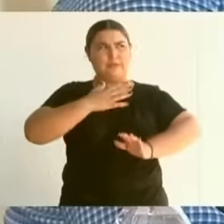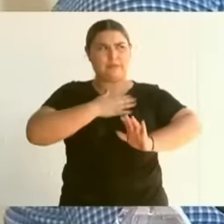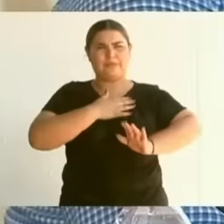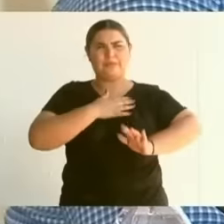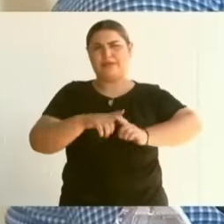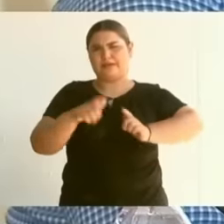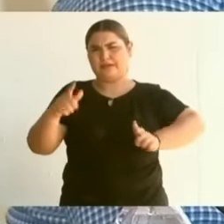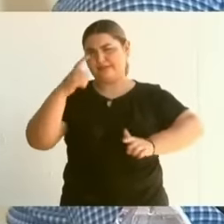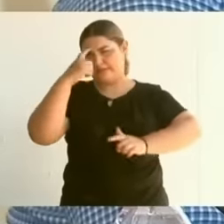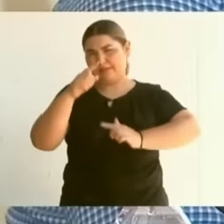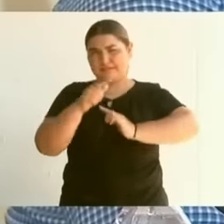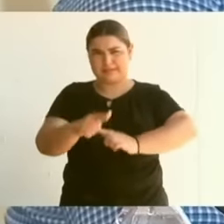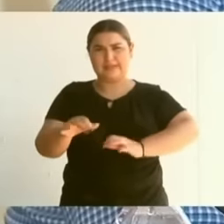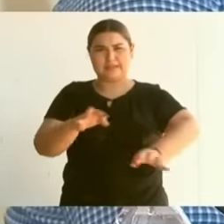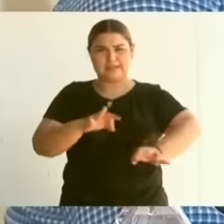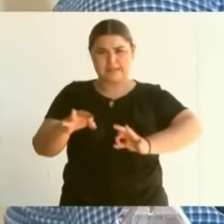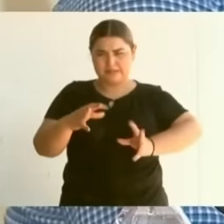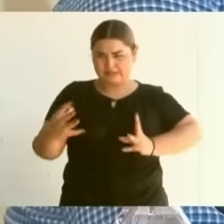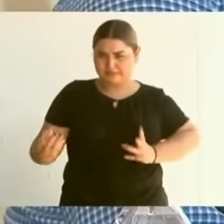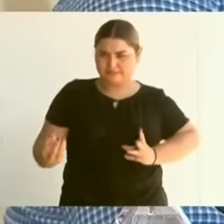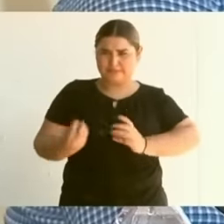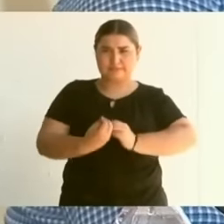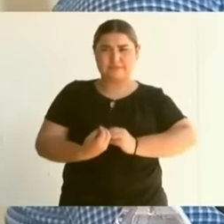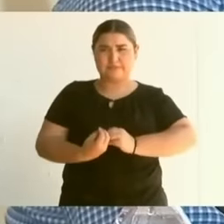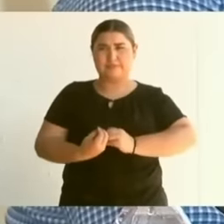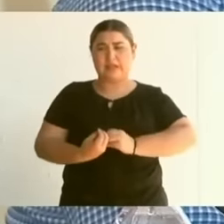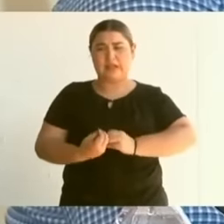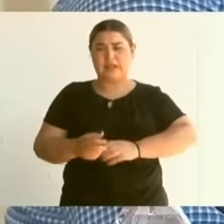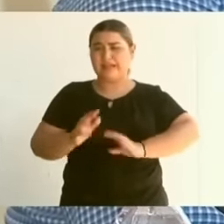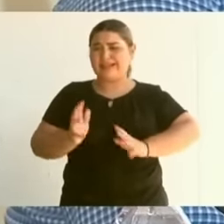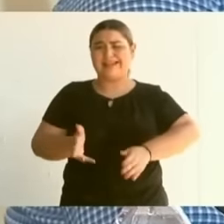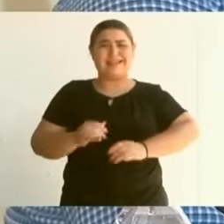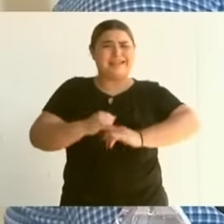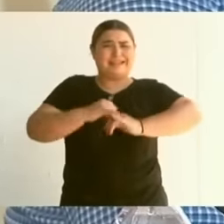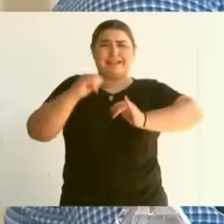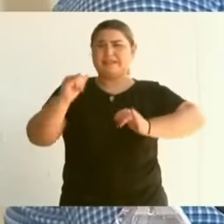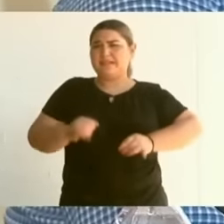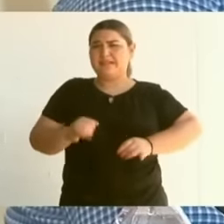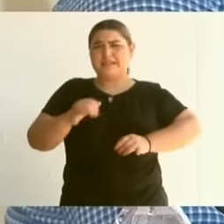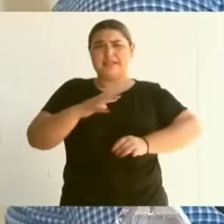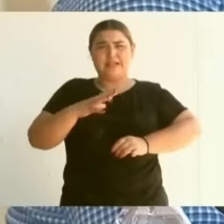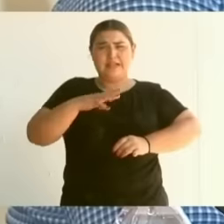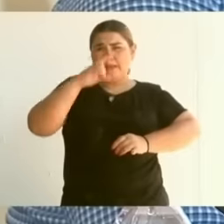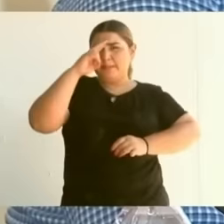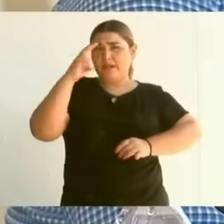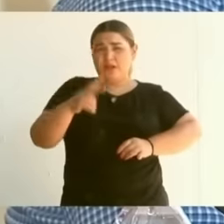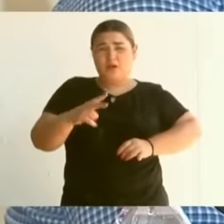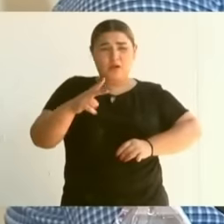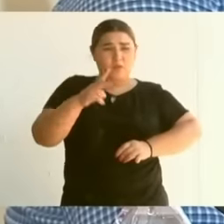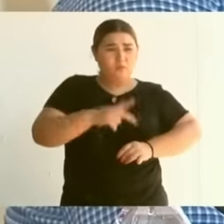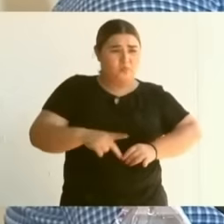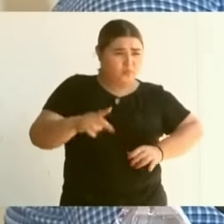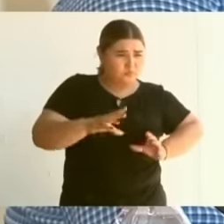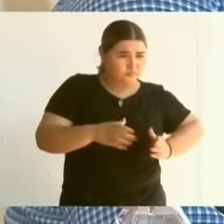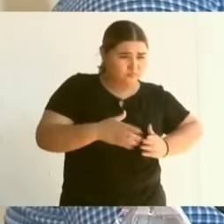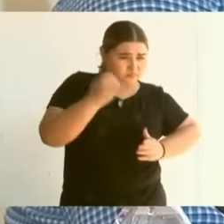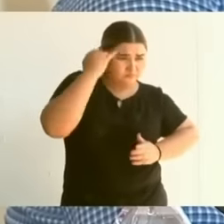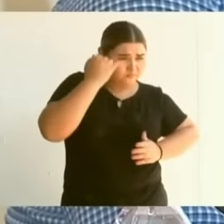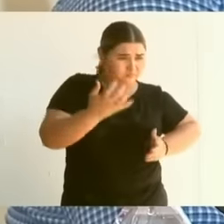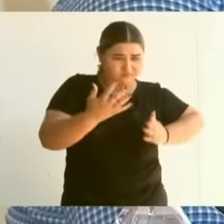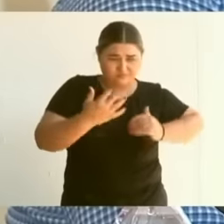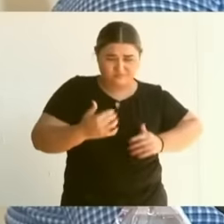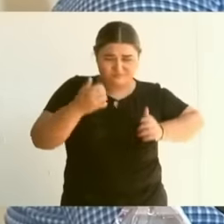you, never again will there be a Mexico without its indigenous peoples, never again will there be a Mexico that denies